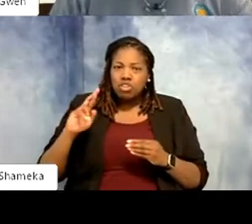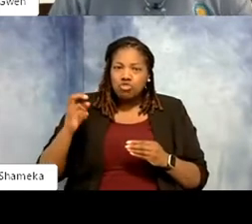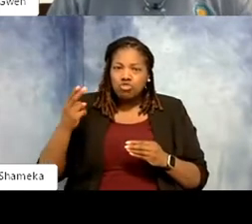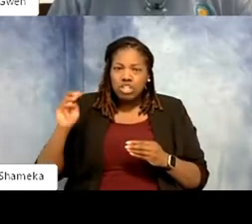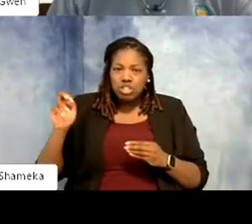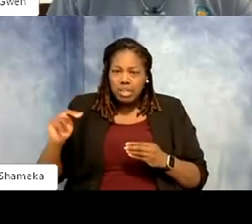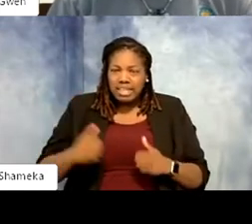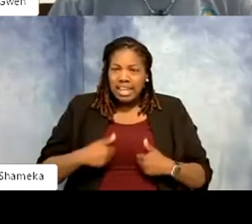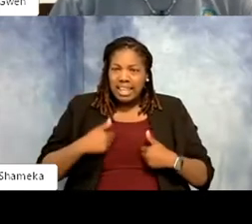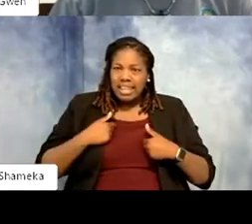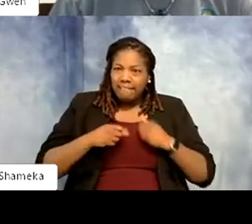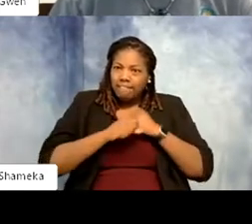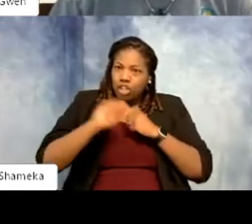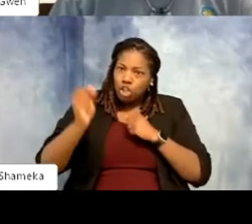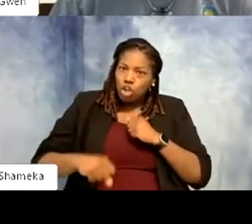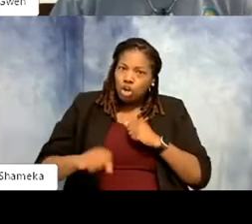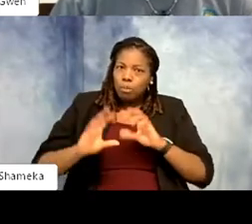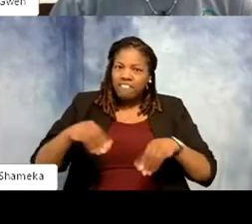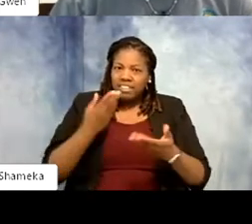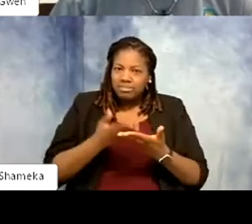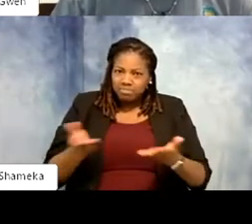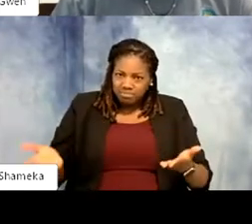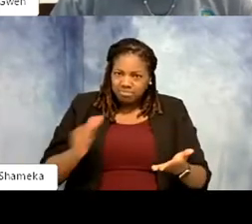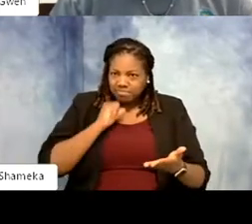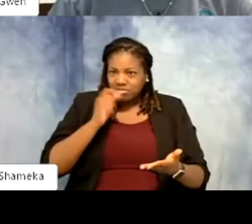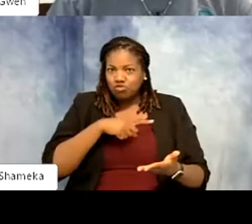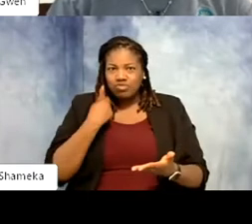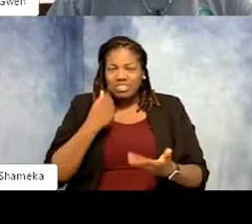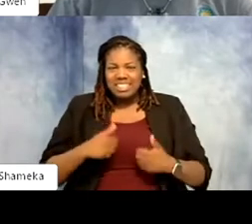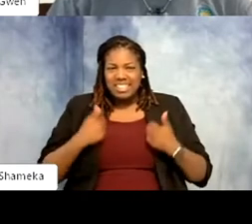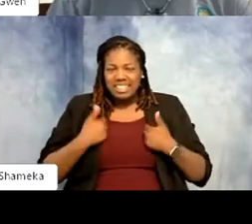have to give them things that would enrich their lives. You have to make them being on